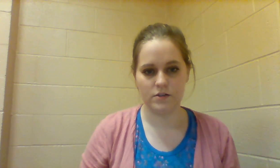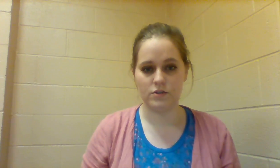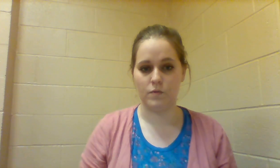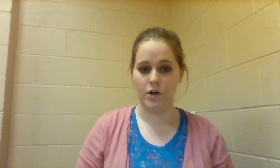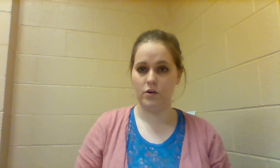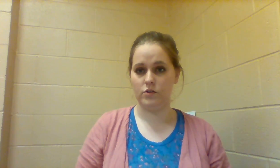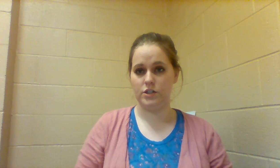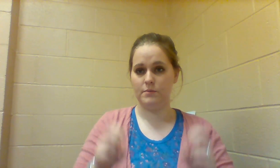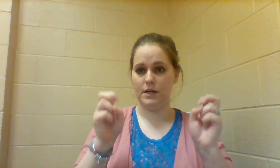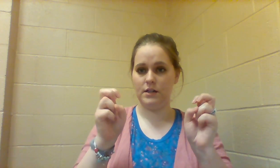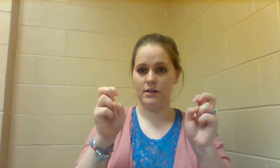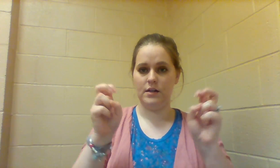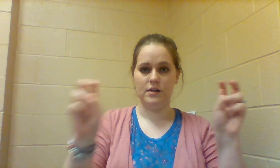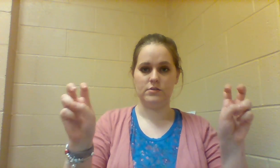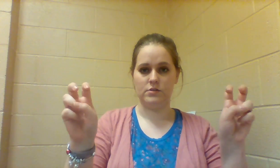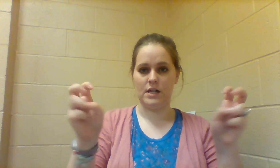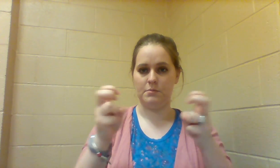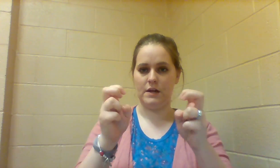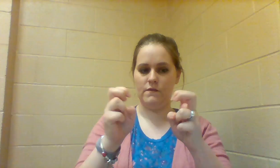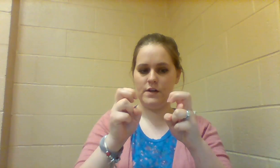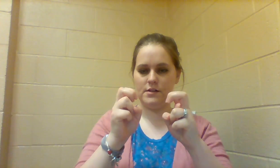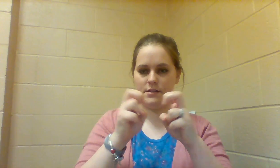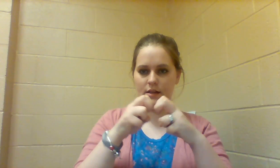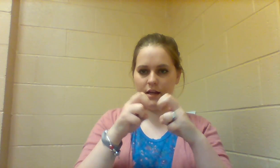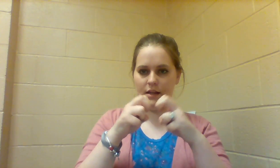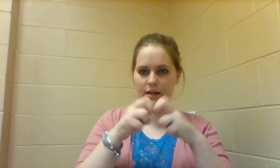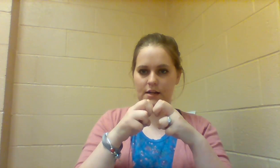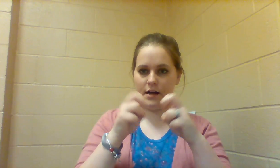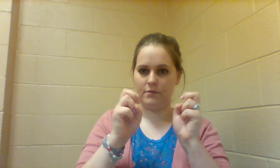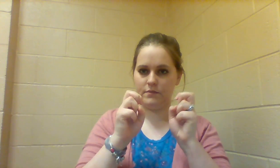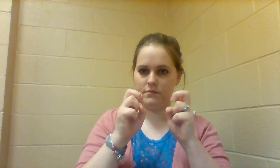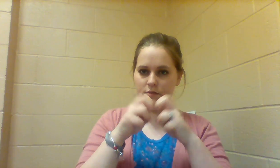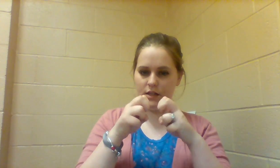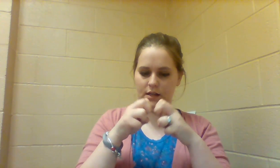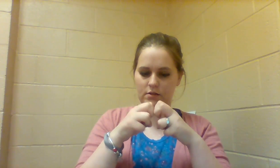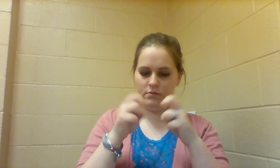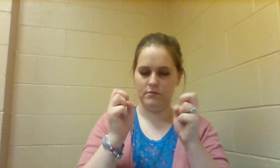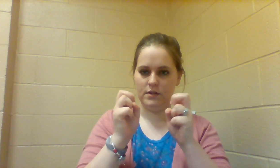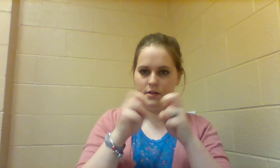SQUIRREL or CHIPMUNK so you take bent Vs and like knock them together